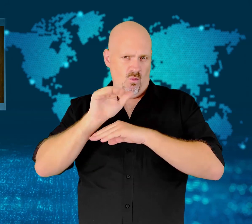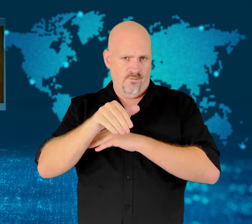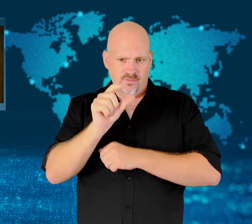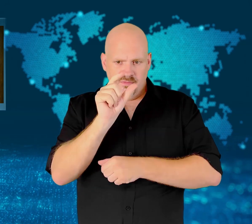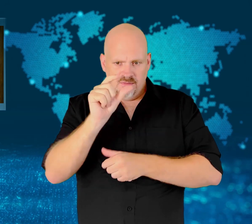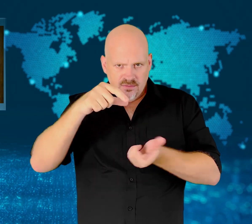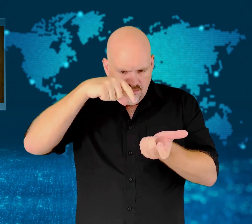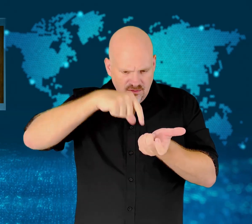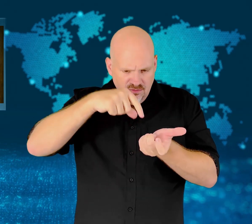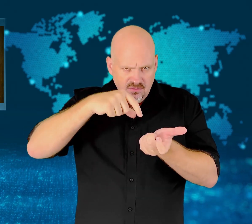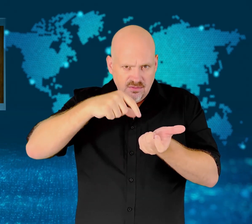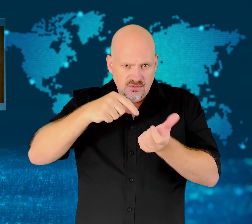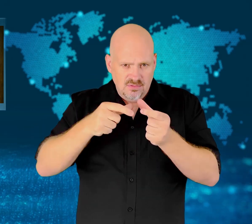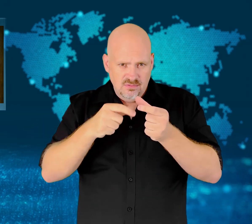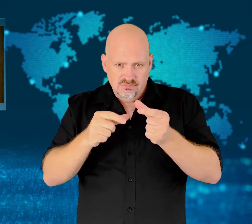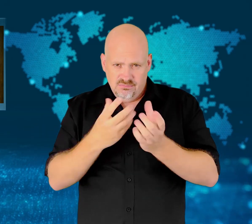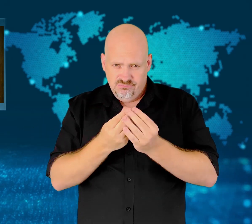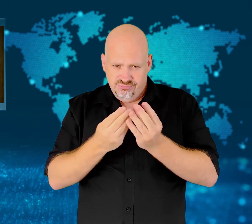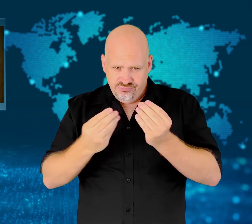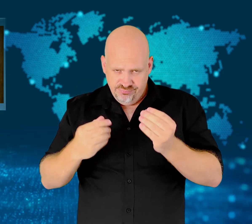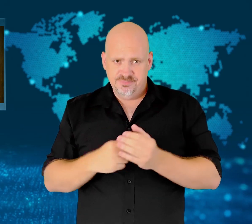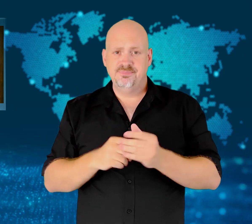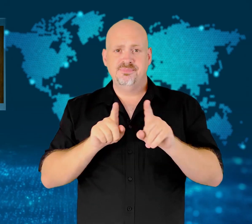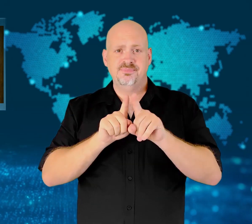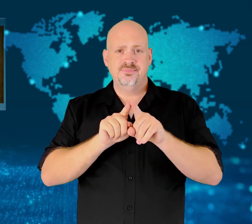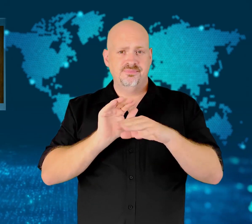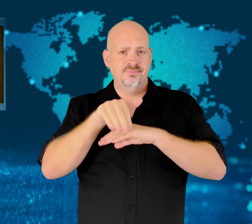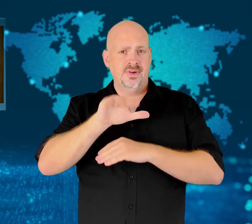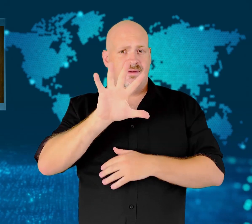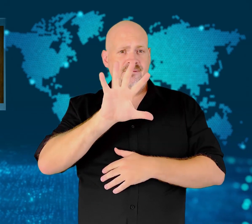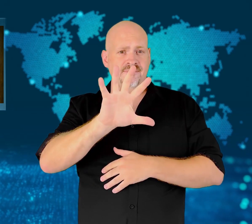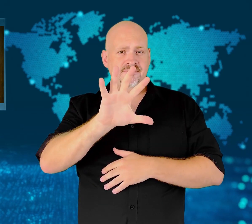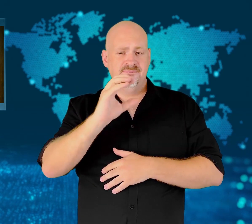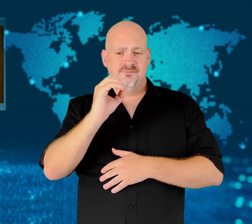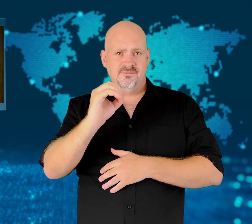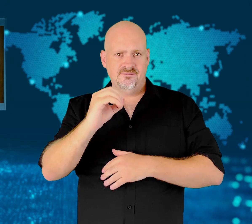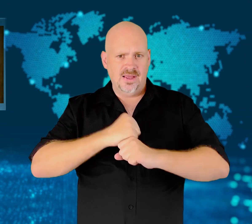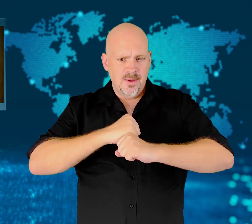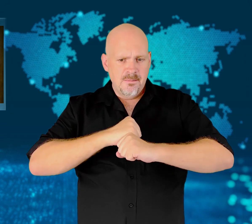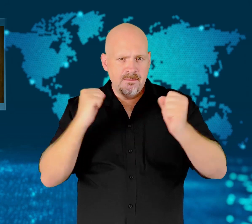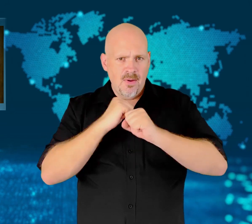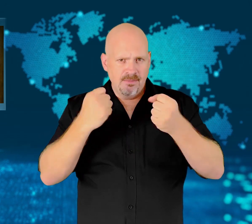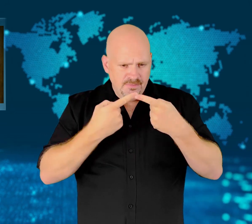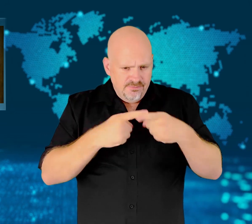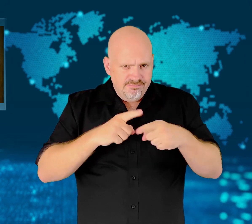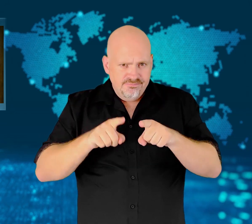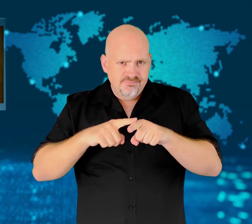one of them an assault rifle.